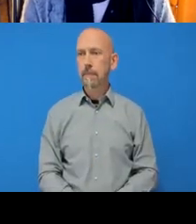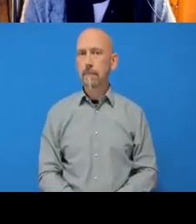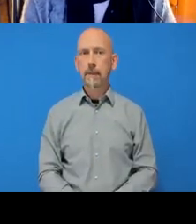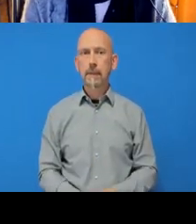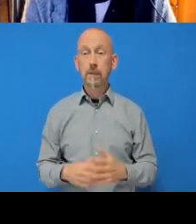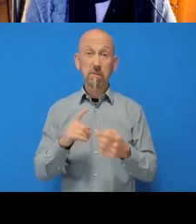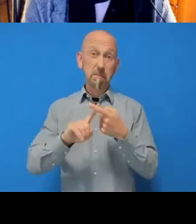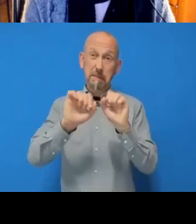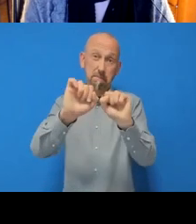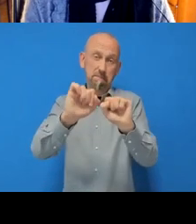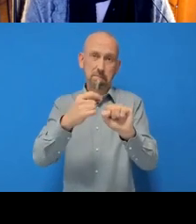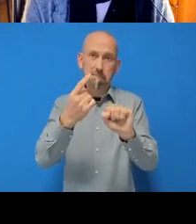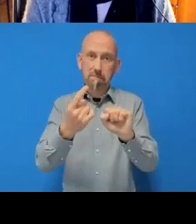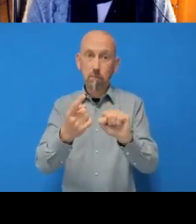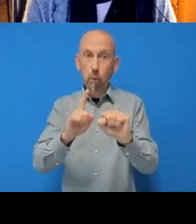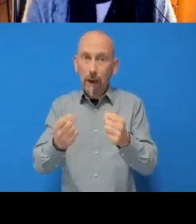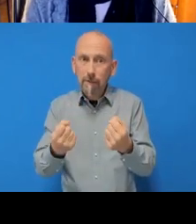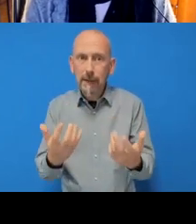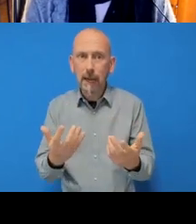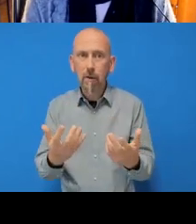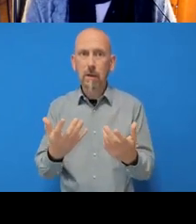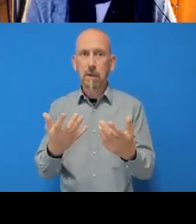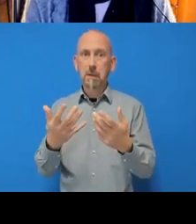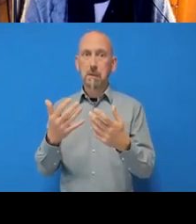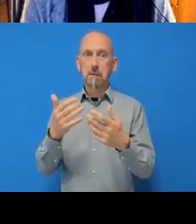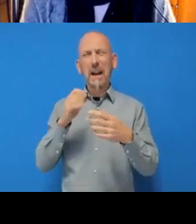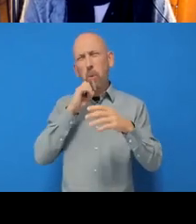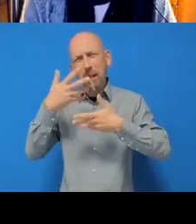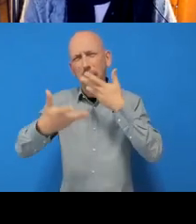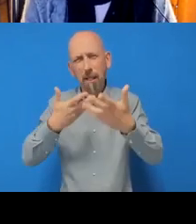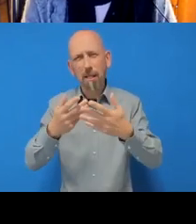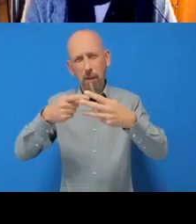you already have, you might want to click- well, we'll go through all three of these. So the first one is when you want to make a